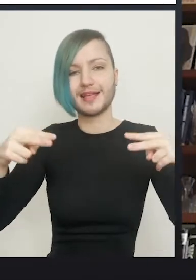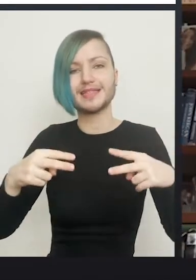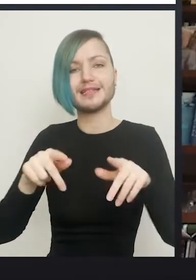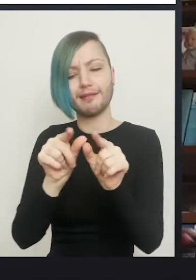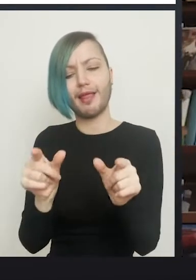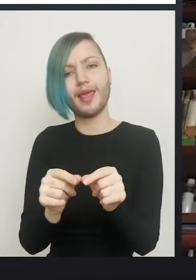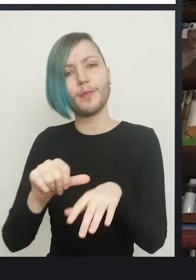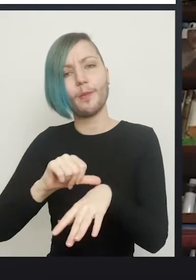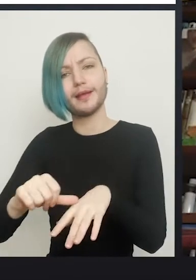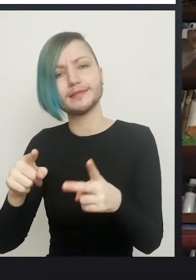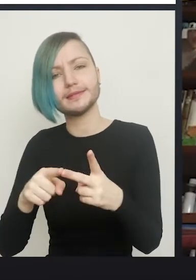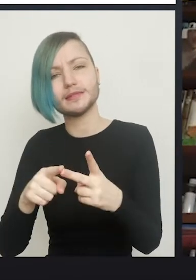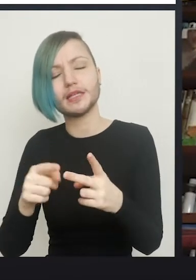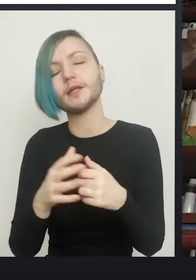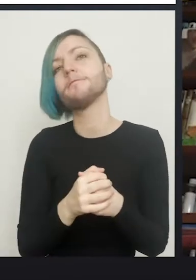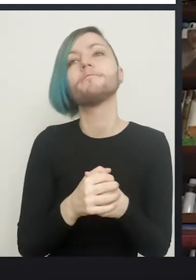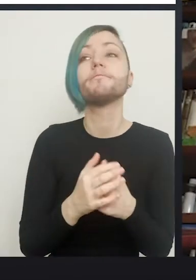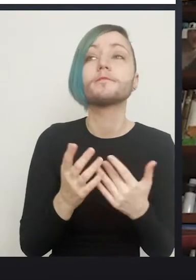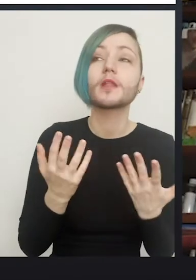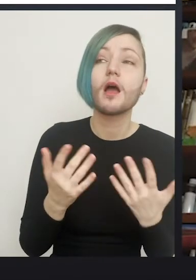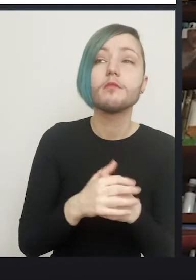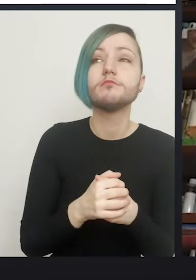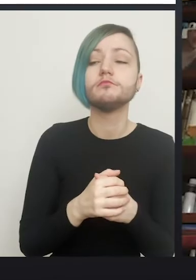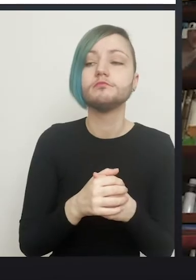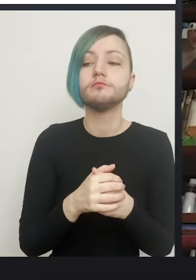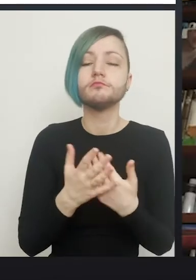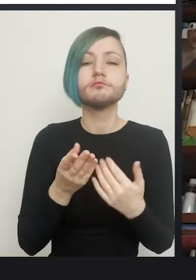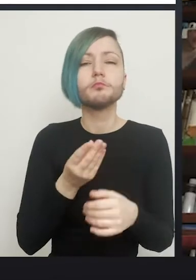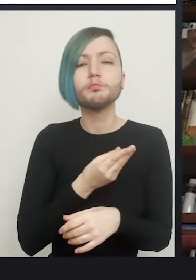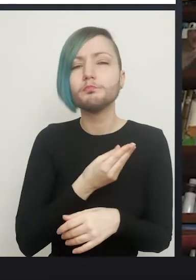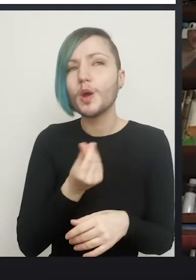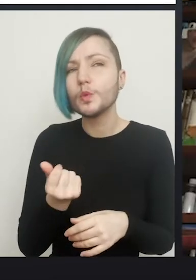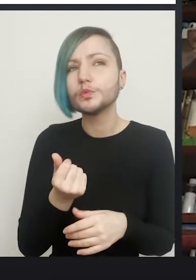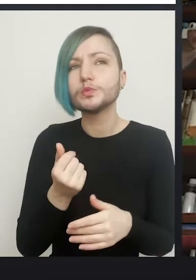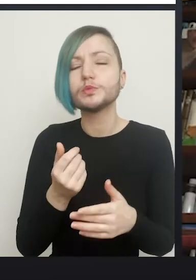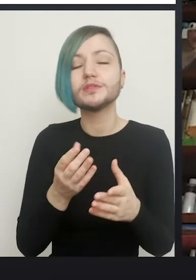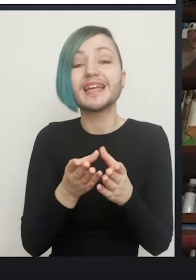I mean most people are essentially healed probably within about 2 to 3